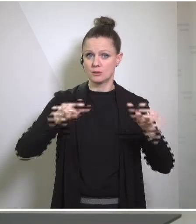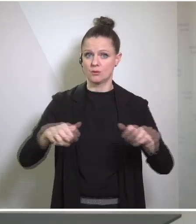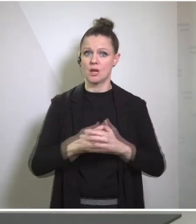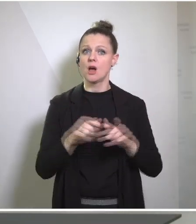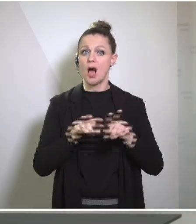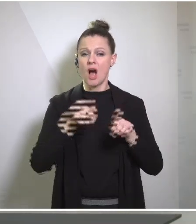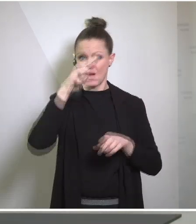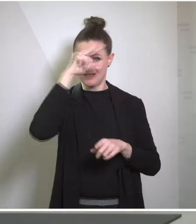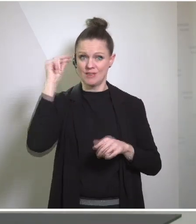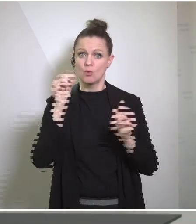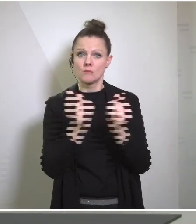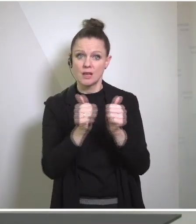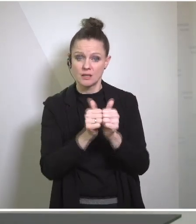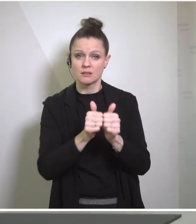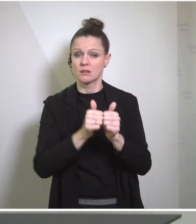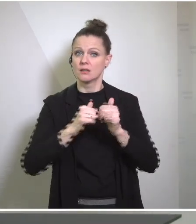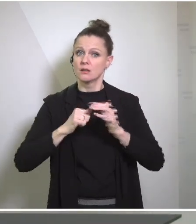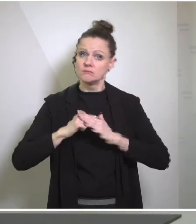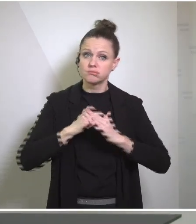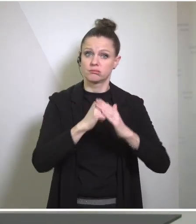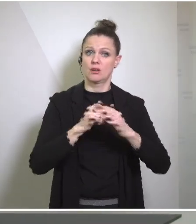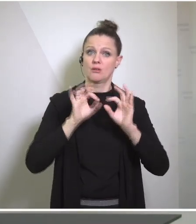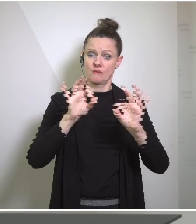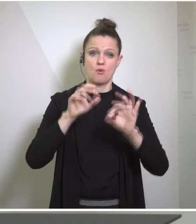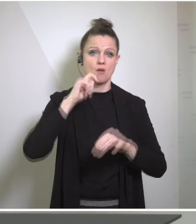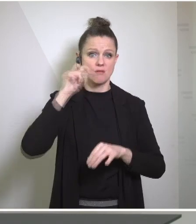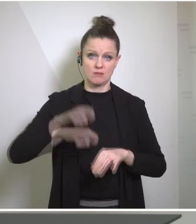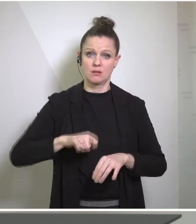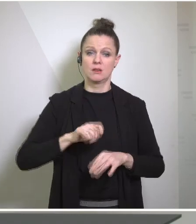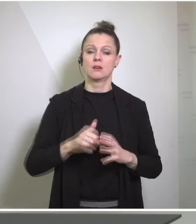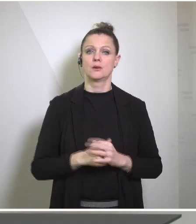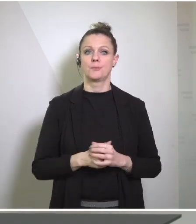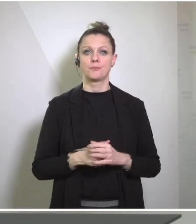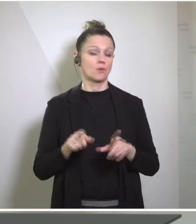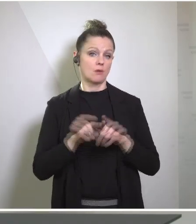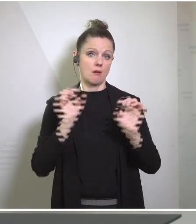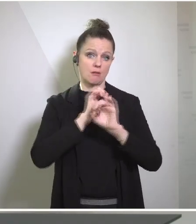assistance that Austria is providing to people in Ukraine and of course the strong support for the